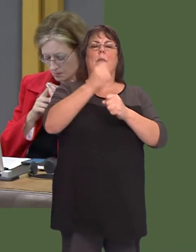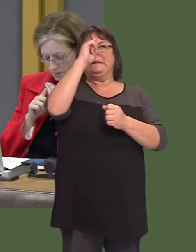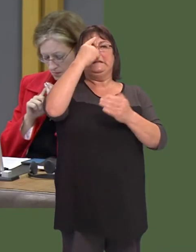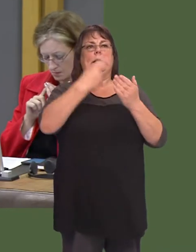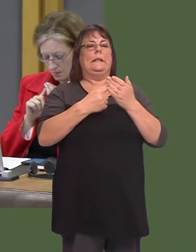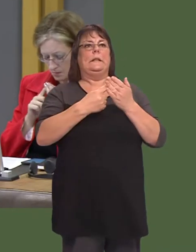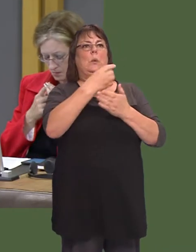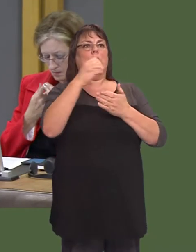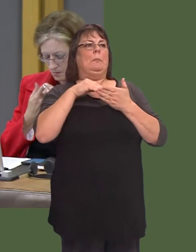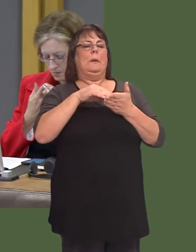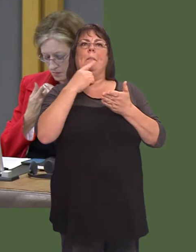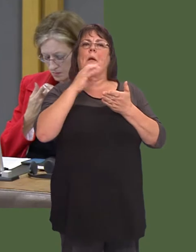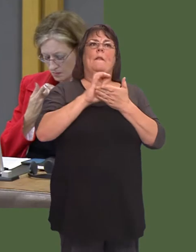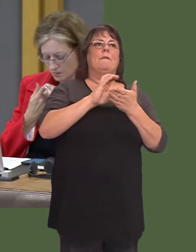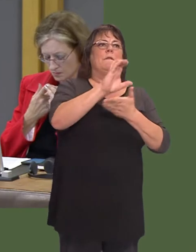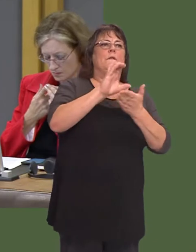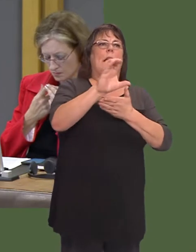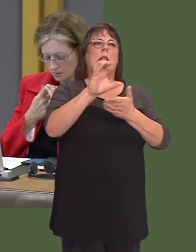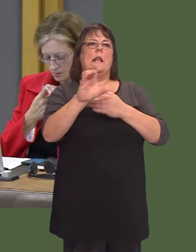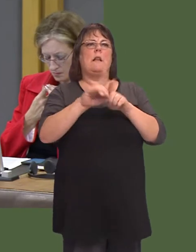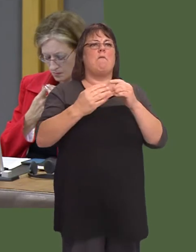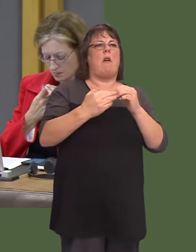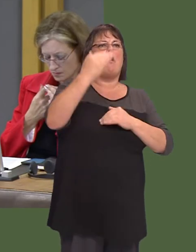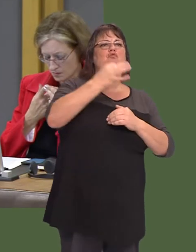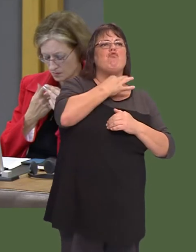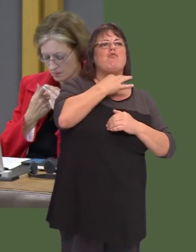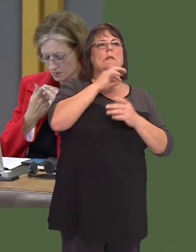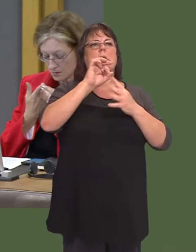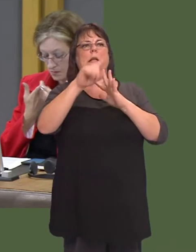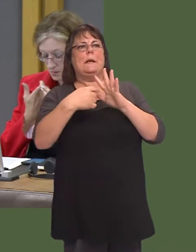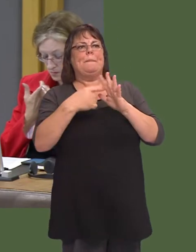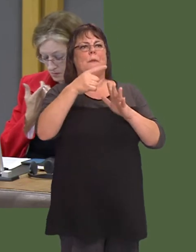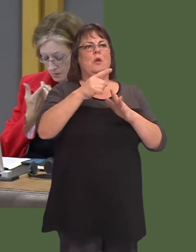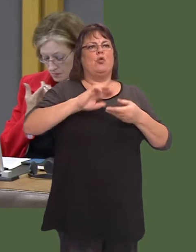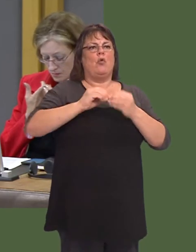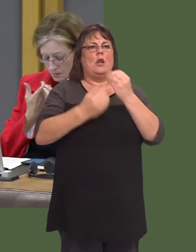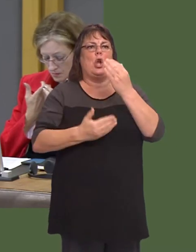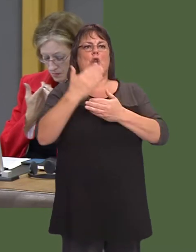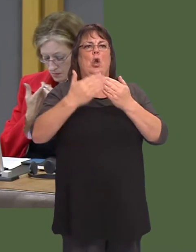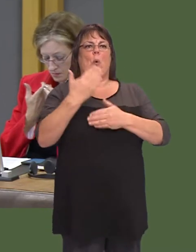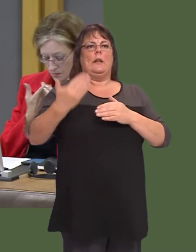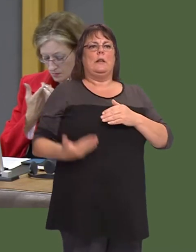invest £100 million of public money in a speculative scheme to create a new industrial